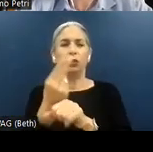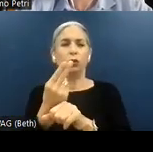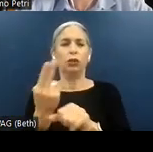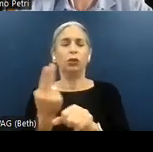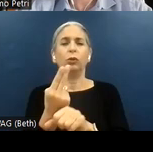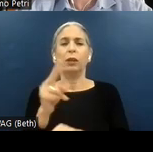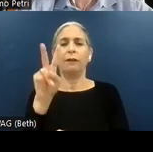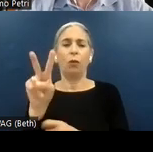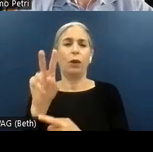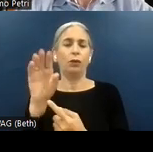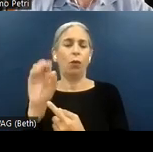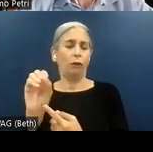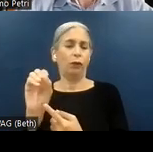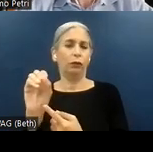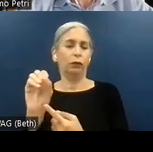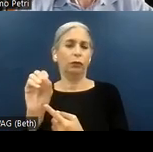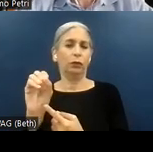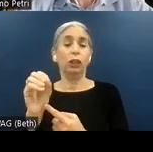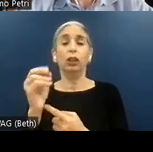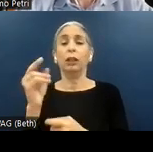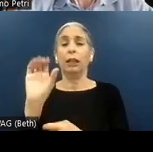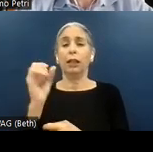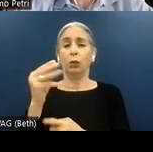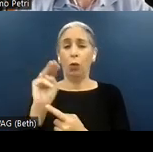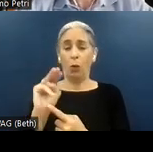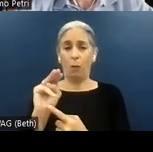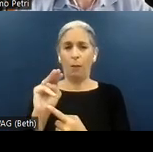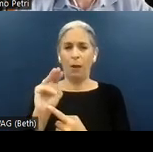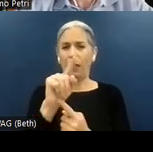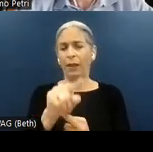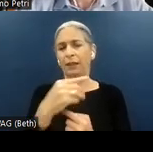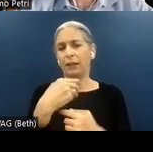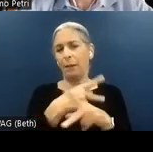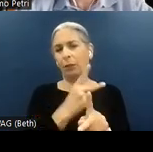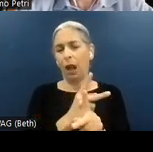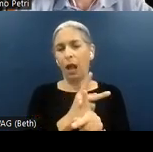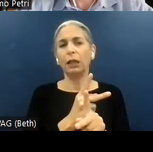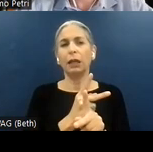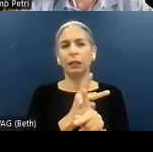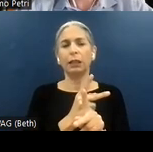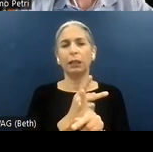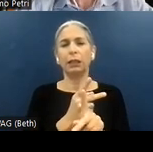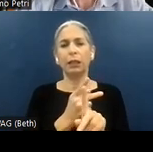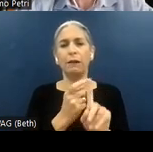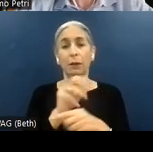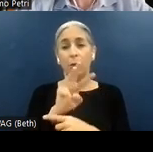and Chrome. This slide displays a product details page from a retail website specifically